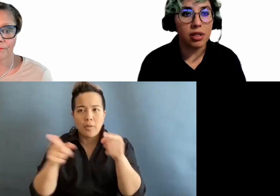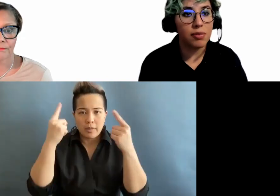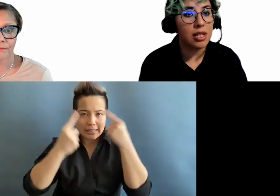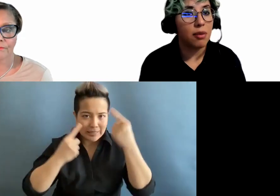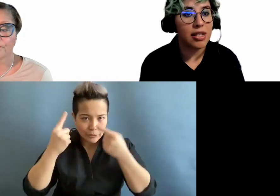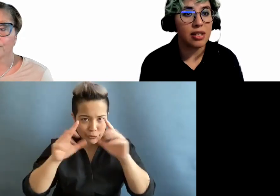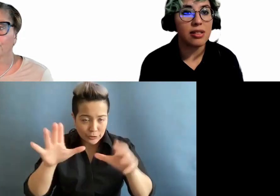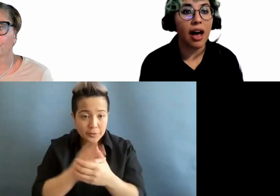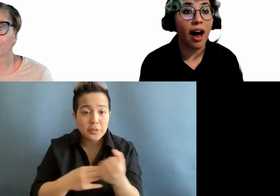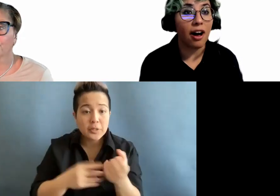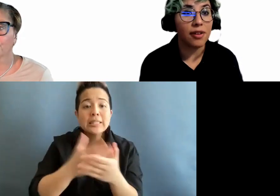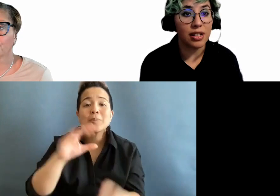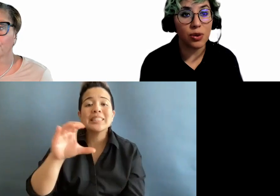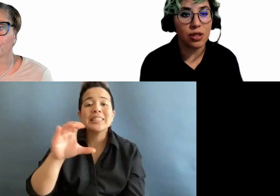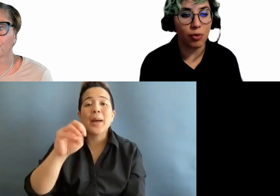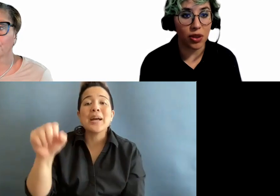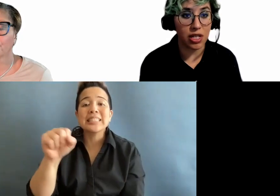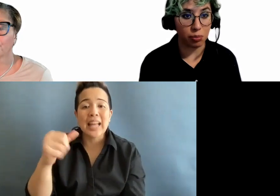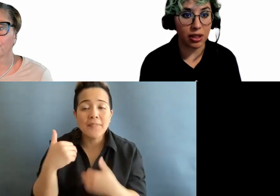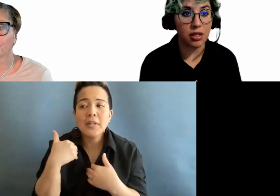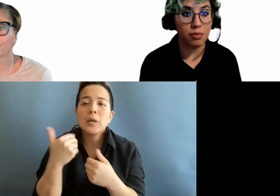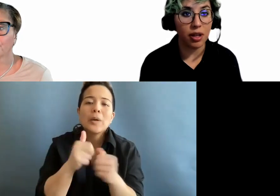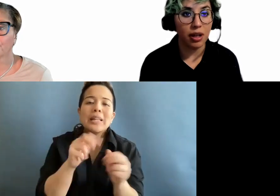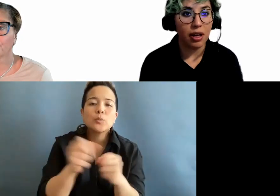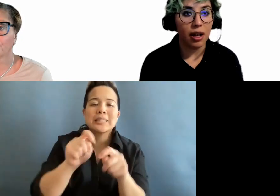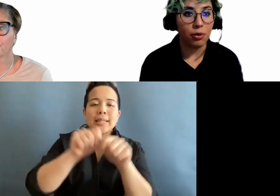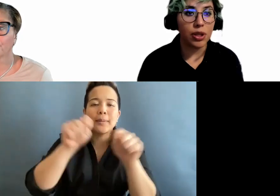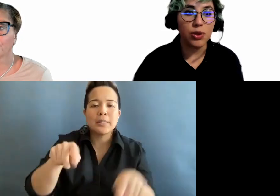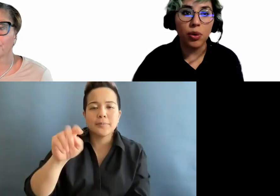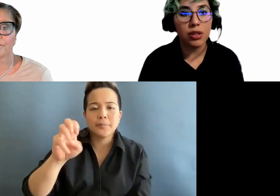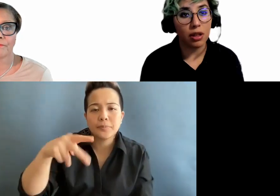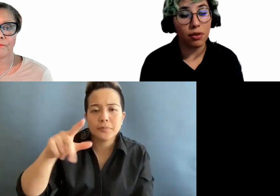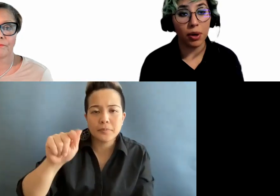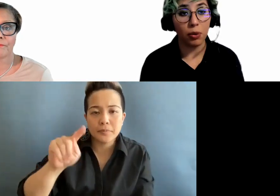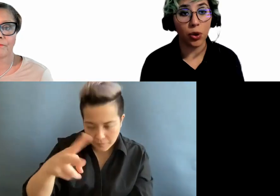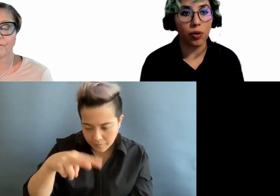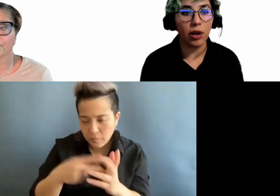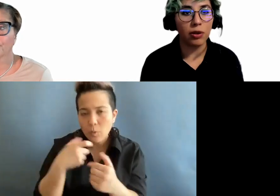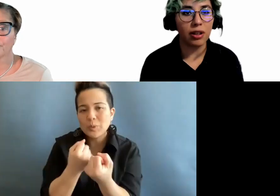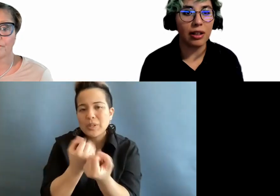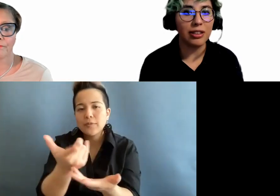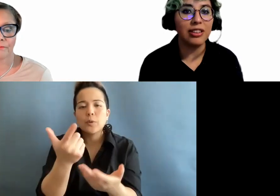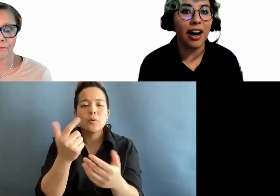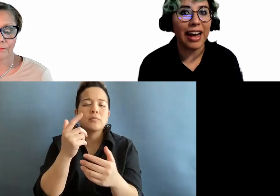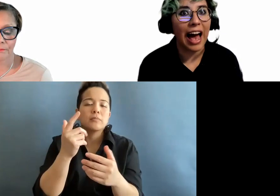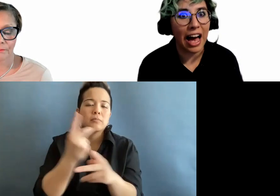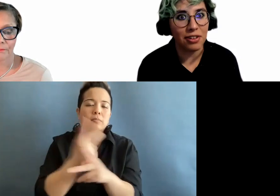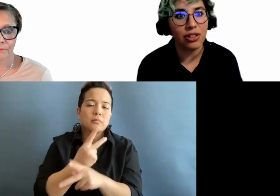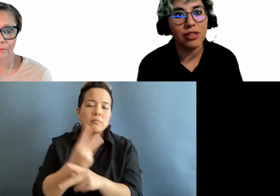Some CMSs have issues with templates, and we do want to give you a work around and not having to